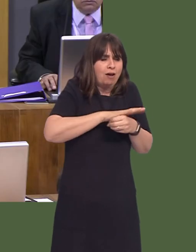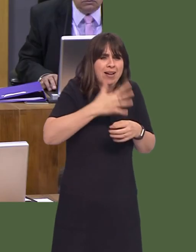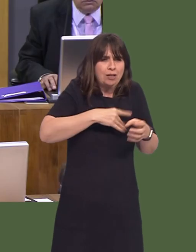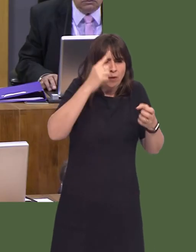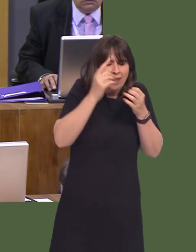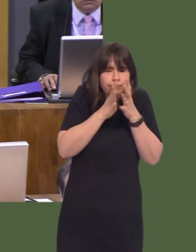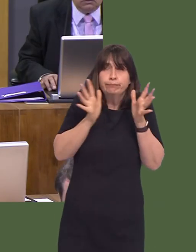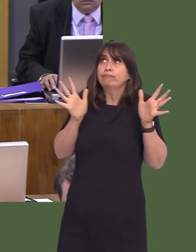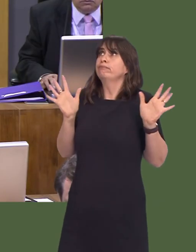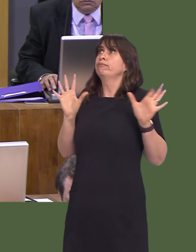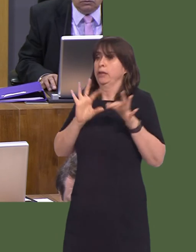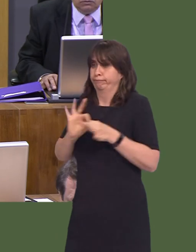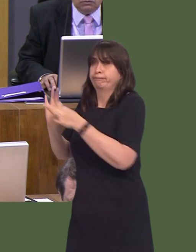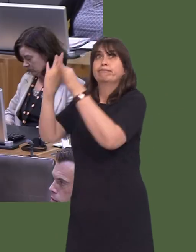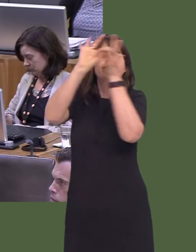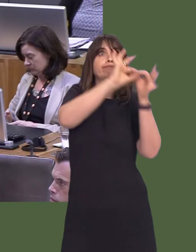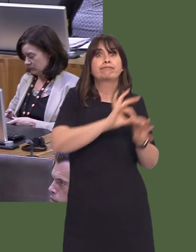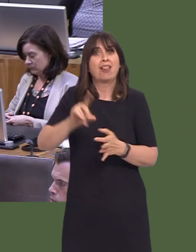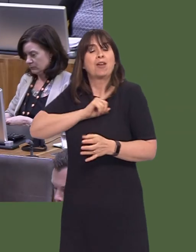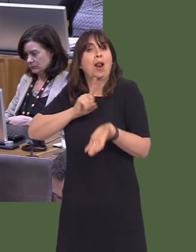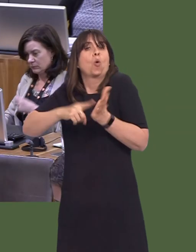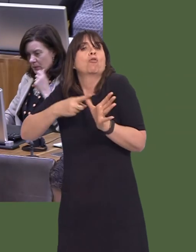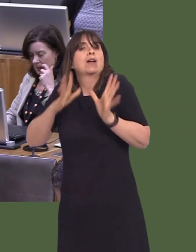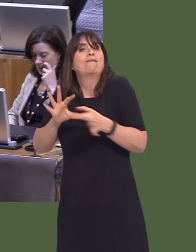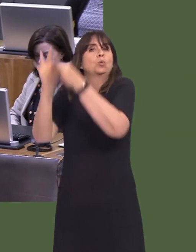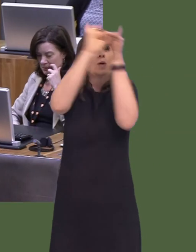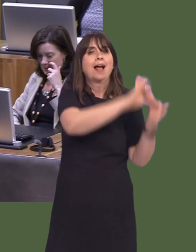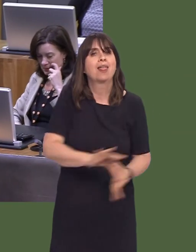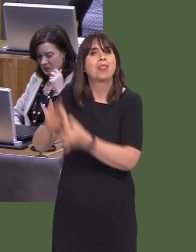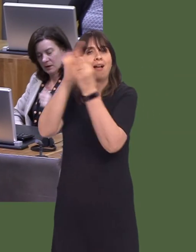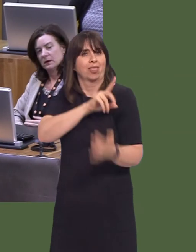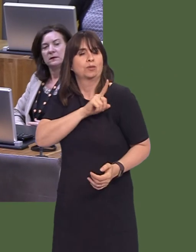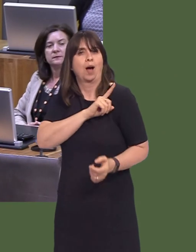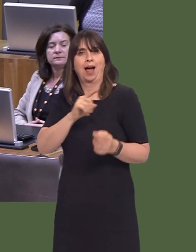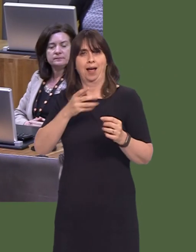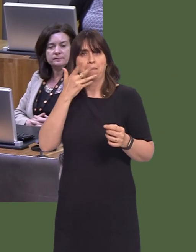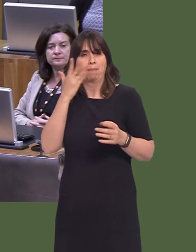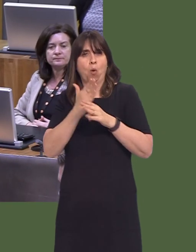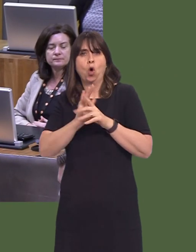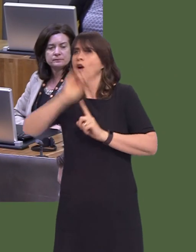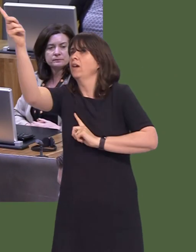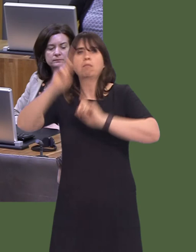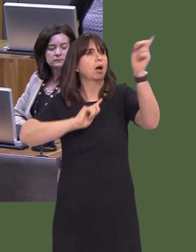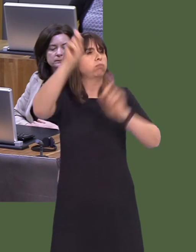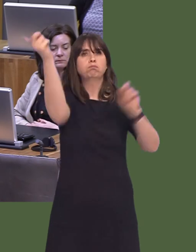it is important that local authorities work together. If they don't do that, then clearly we'll have to take steps to make the planning system more effective.